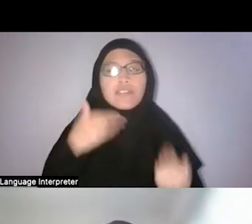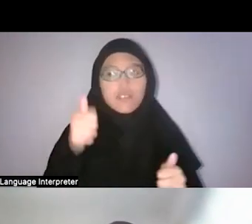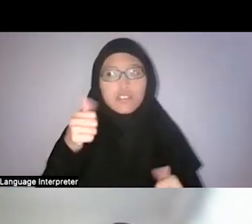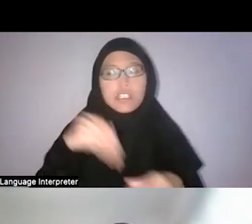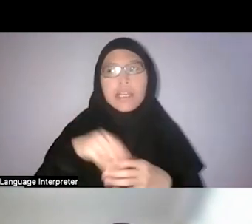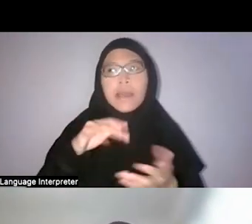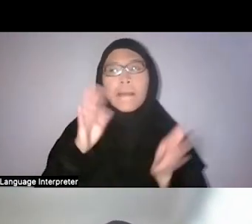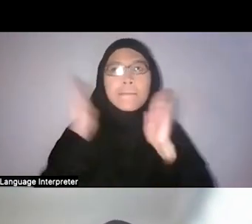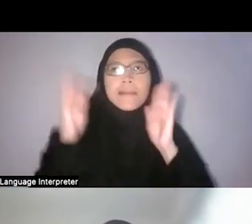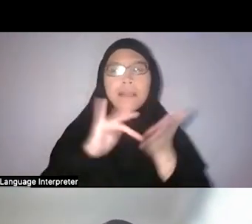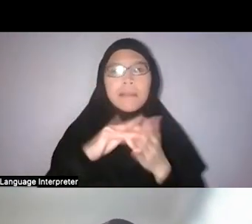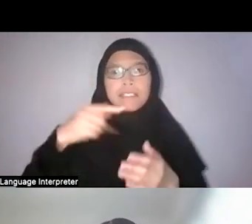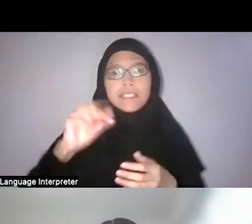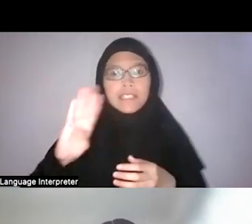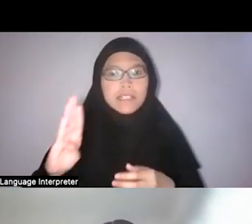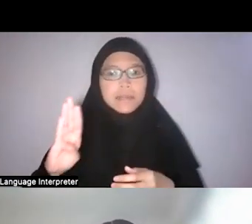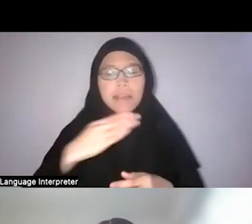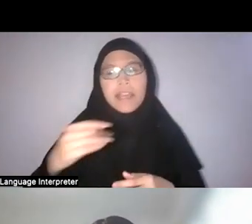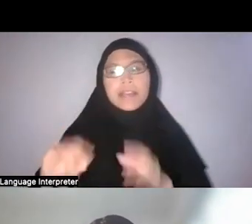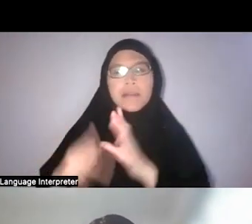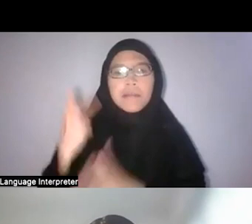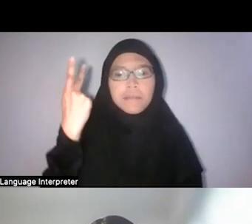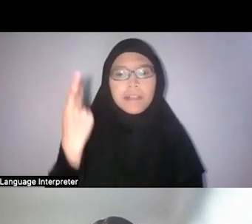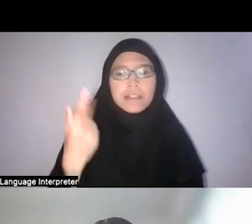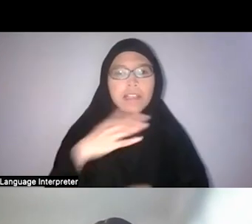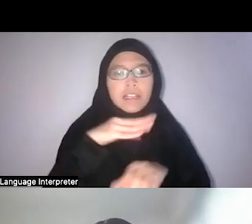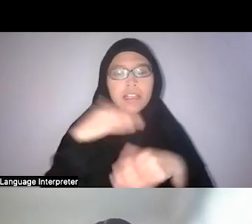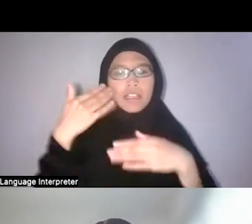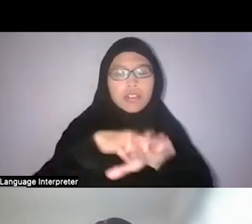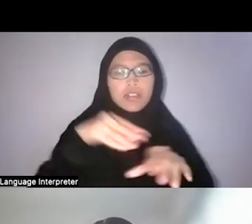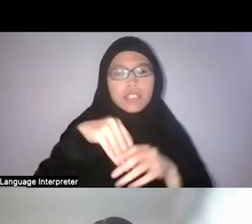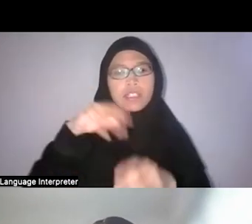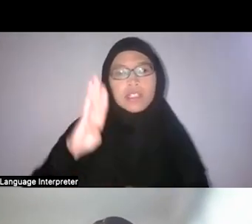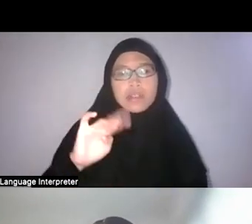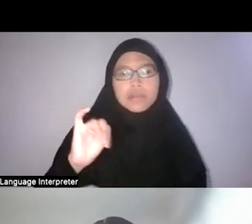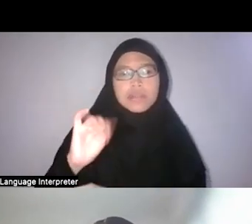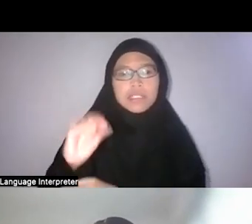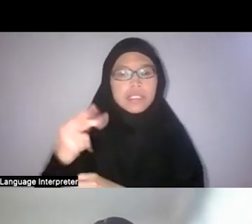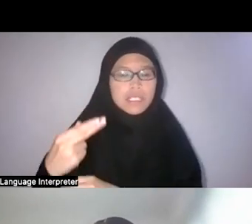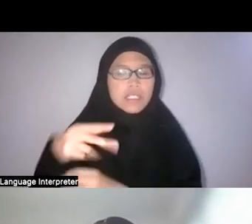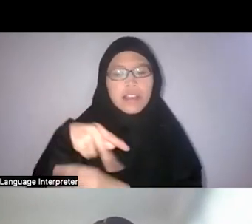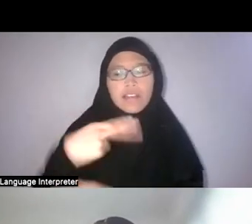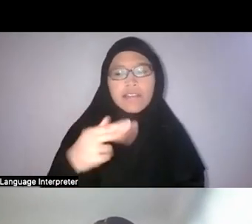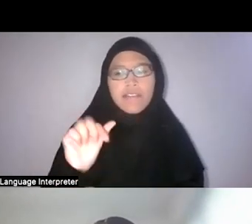which can be incorporated into British pharmacopoeia. Again, I quote that,